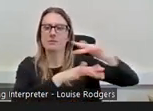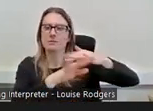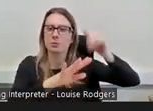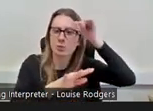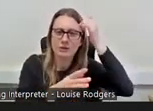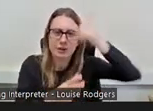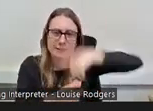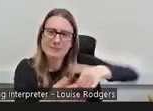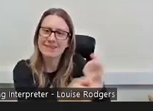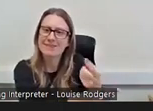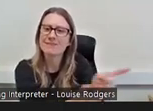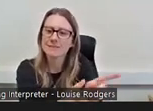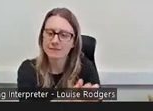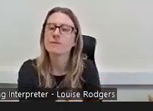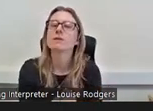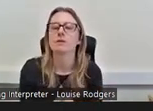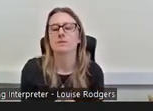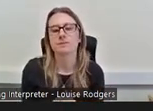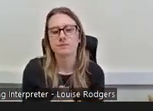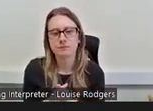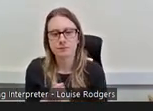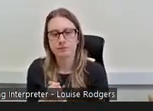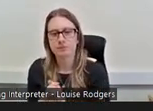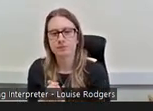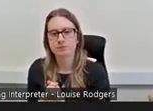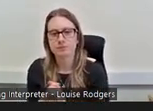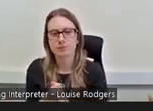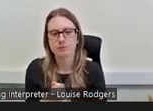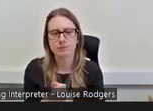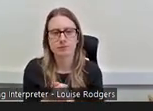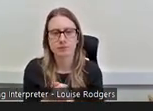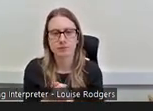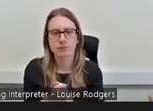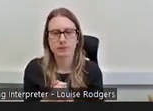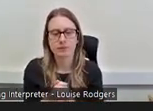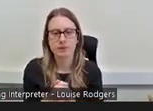I think the biggest, I mean the way that I can just sum it up is,